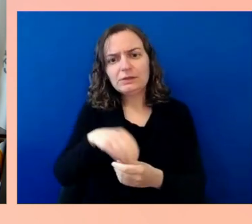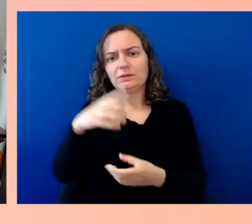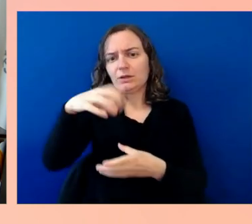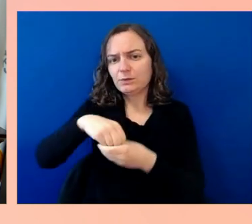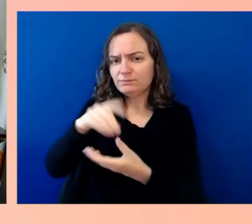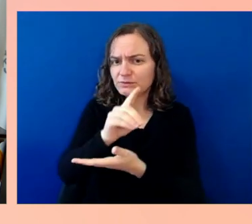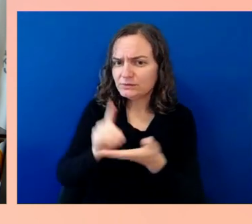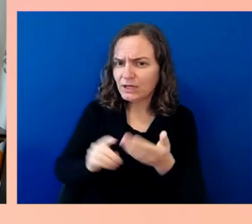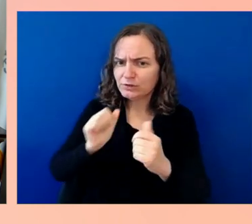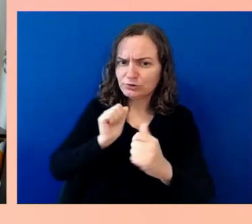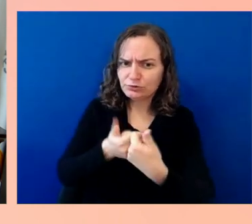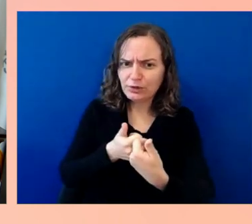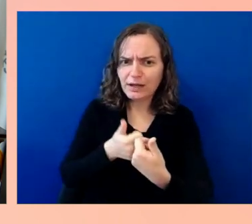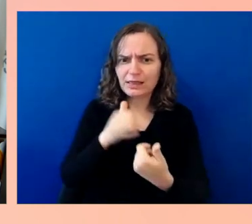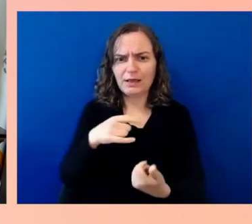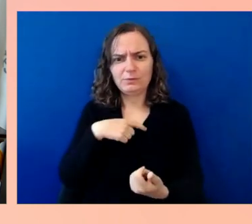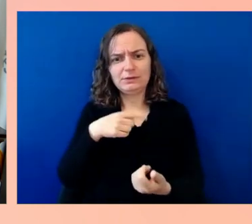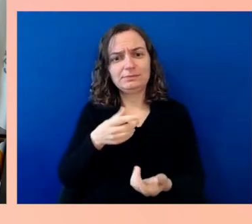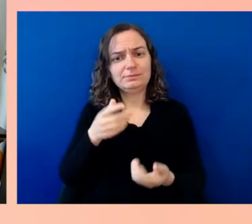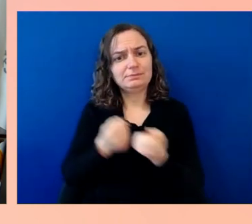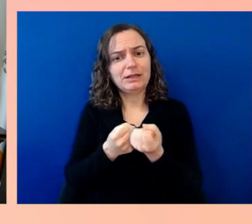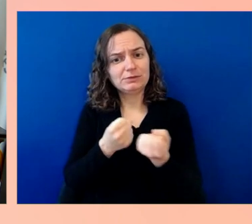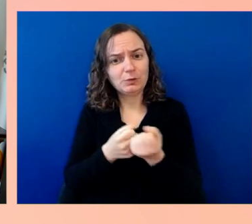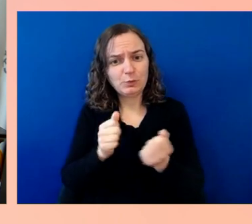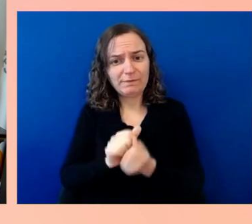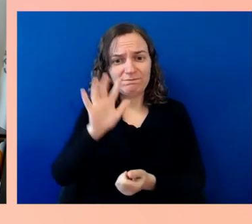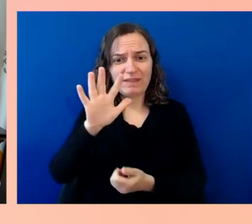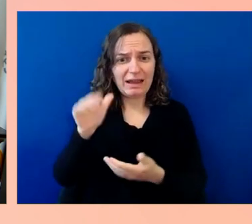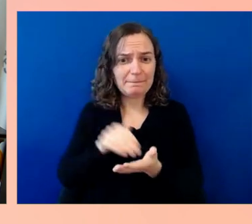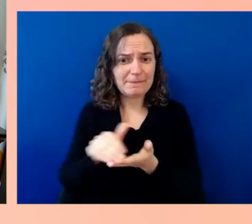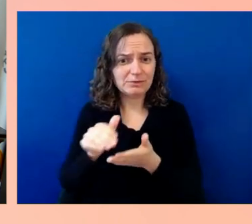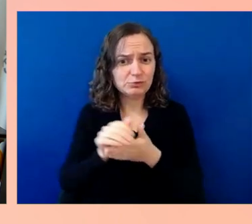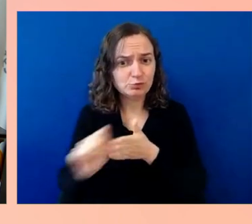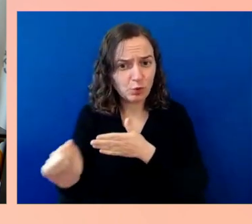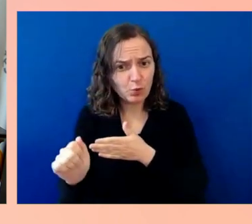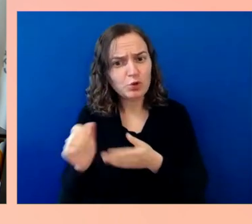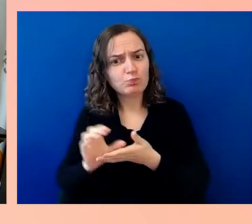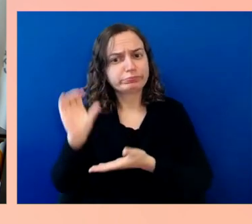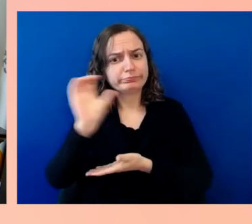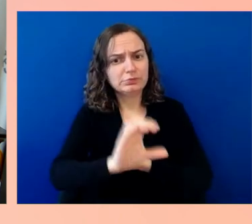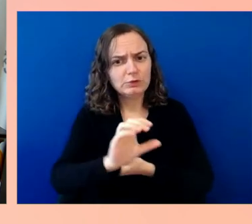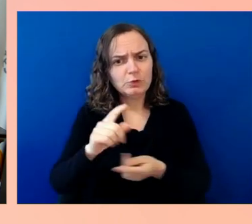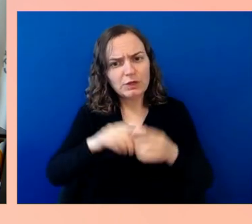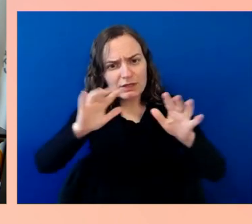automated vehicle accessibility and design. We've just announced the winners